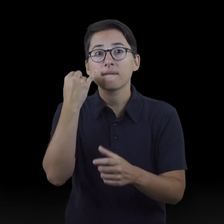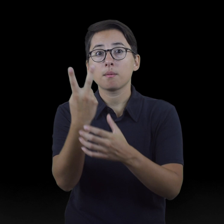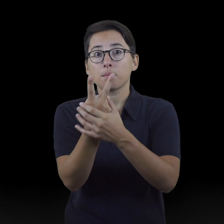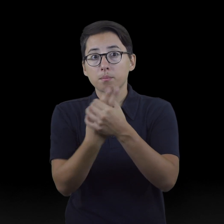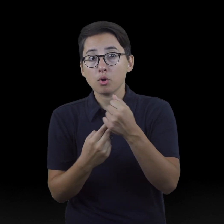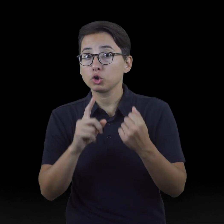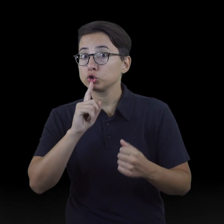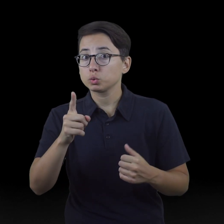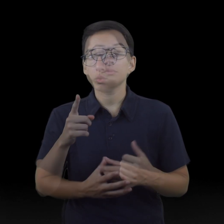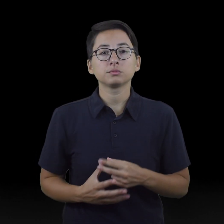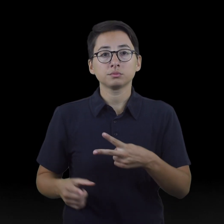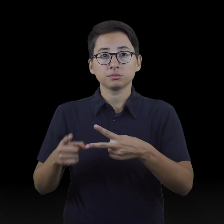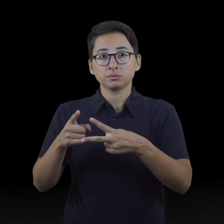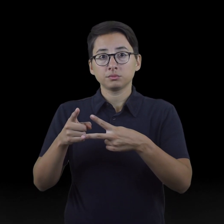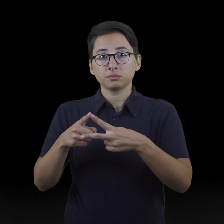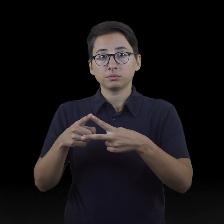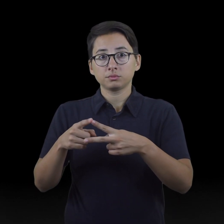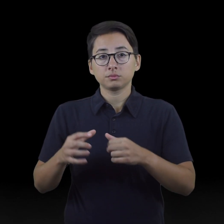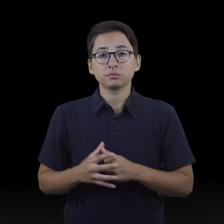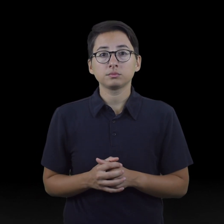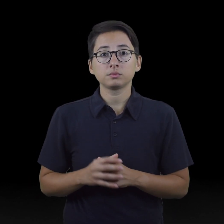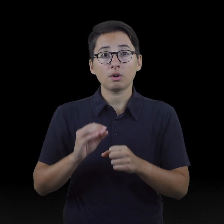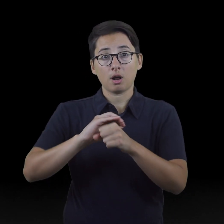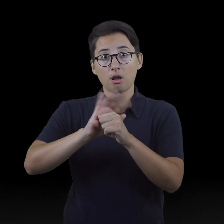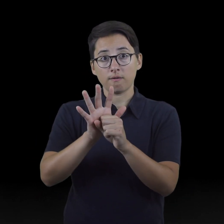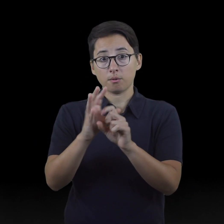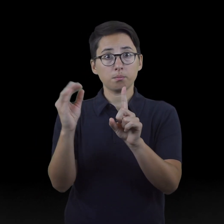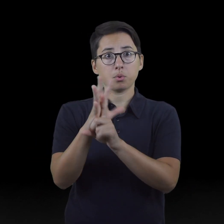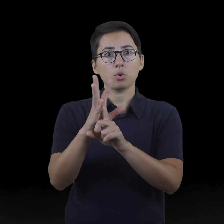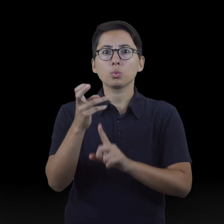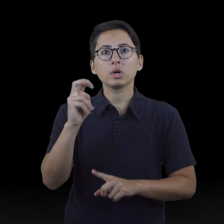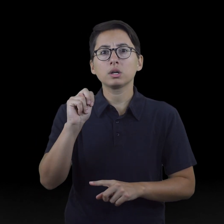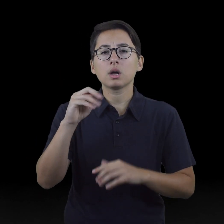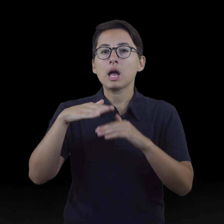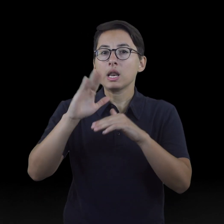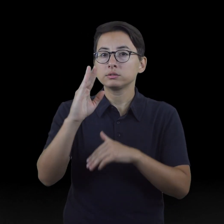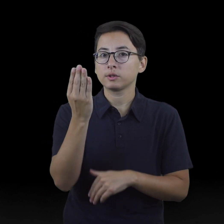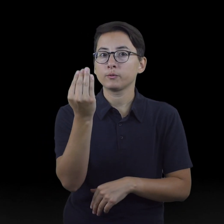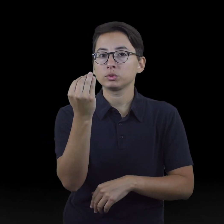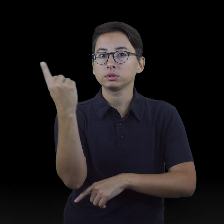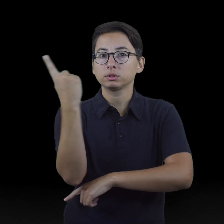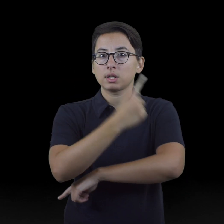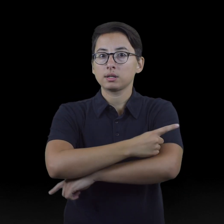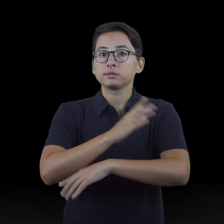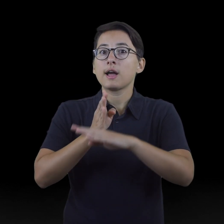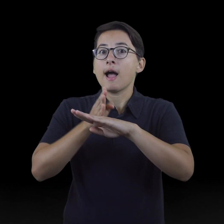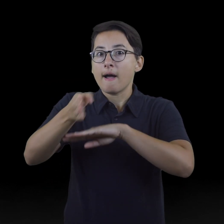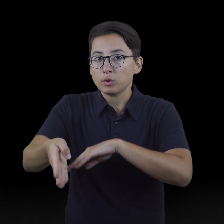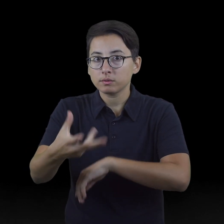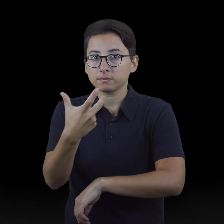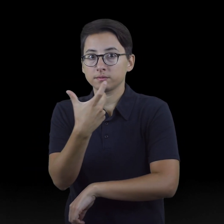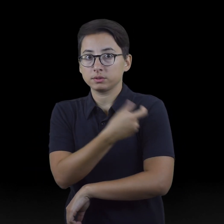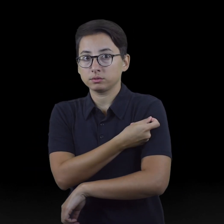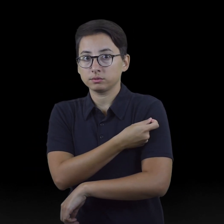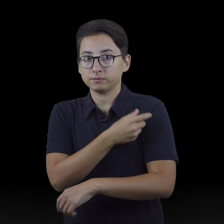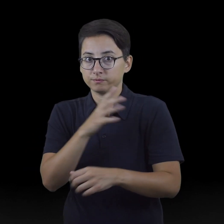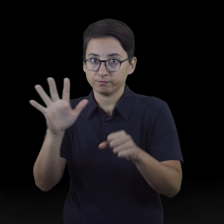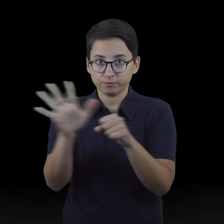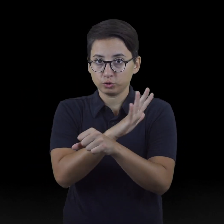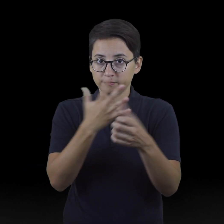● The COVID-19 exposure was at least 14 days after their vaccination series was fully completed.